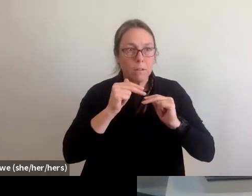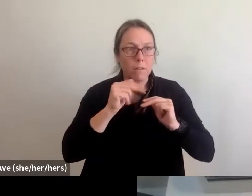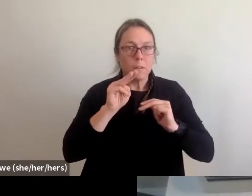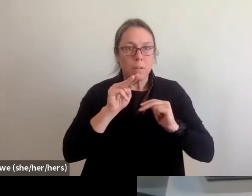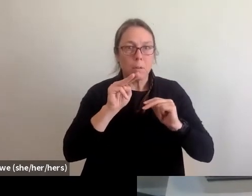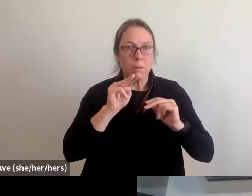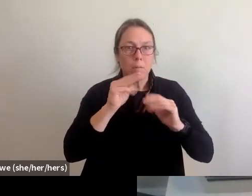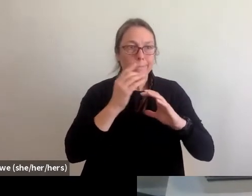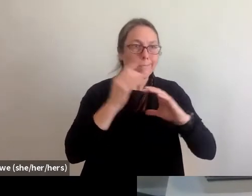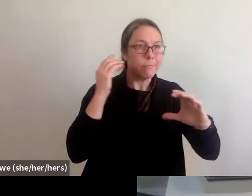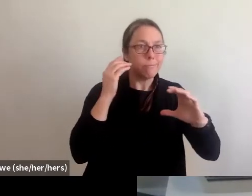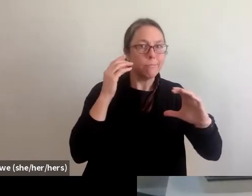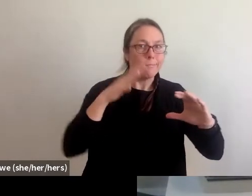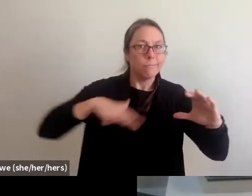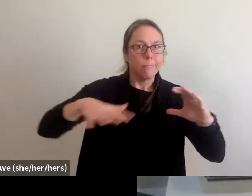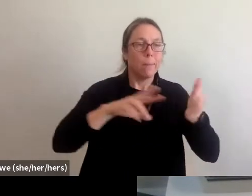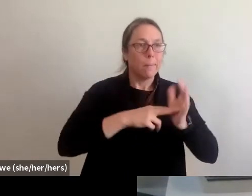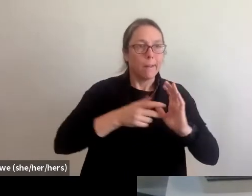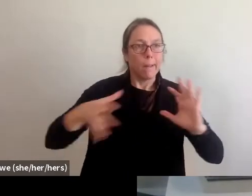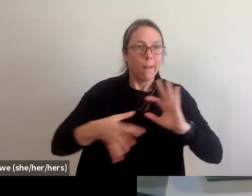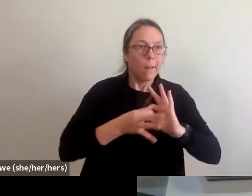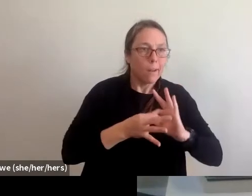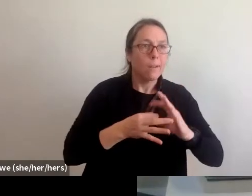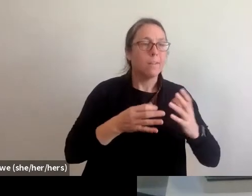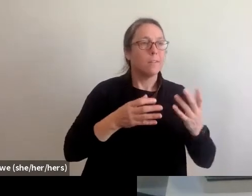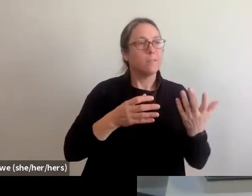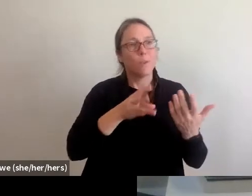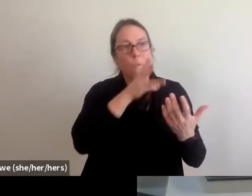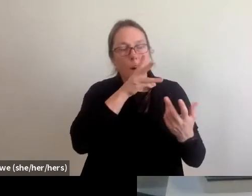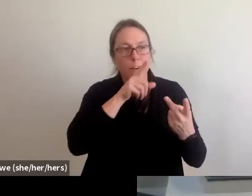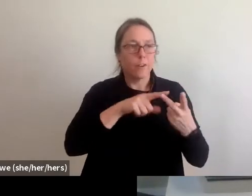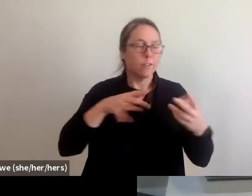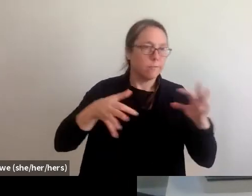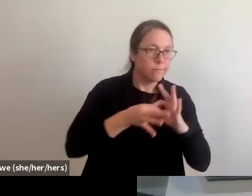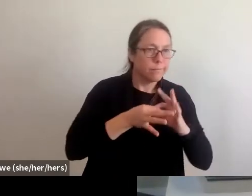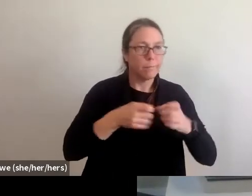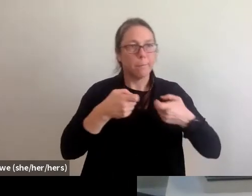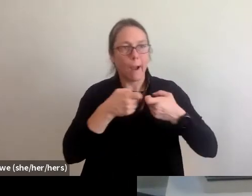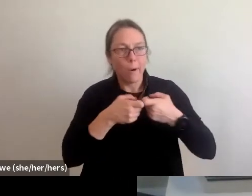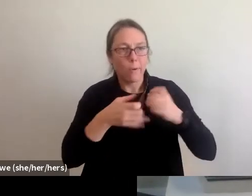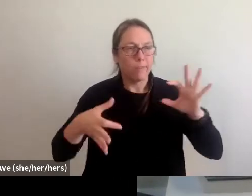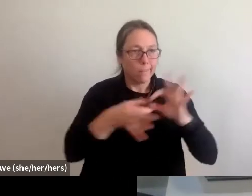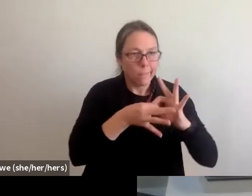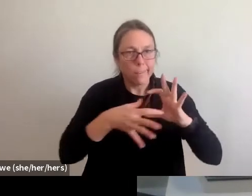So they'll need to like hookup sewage, hookup power, hookup water and things like that which takes a very long time.